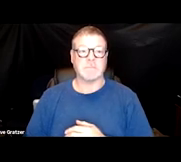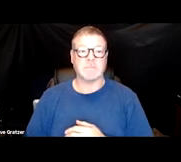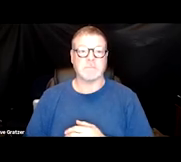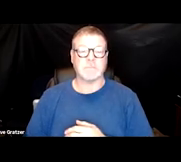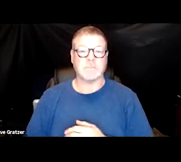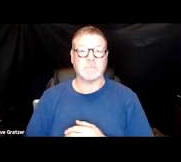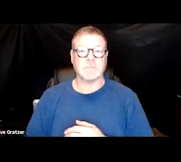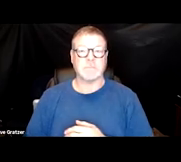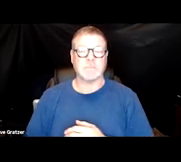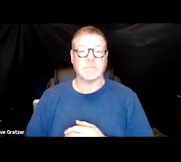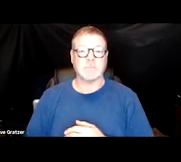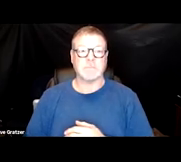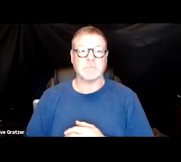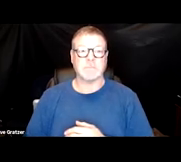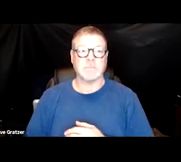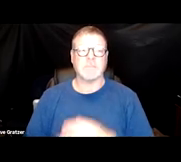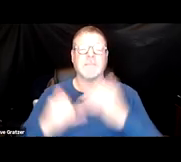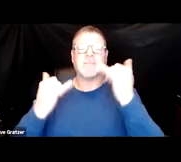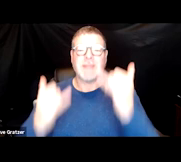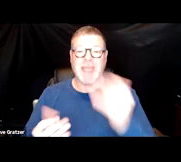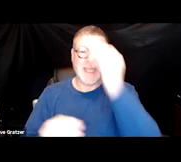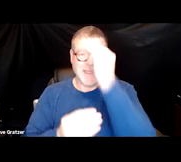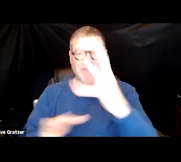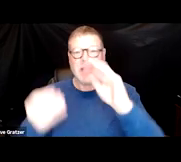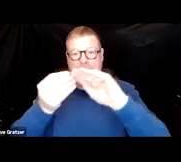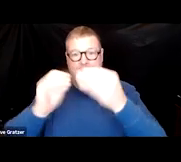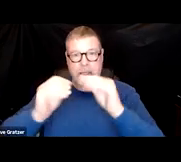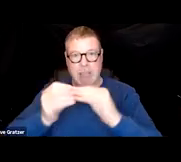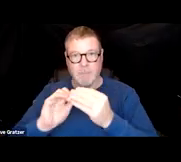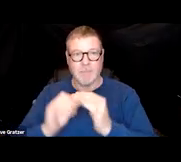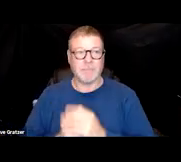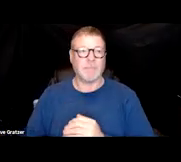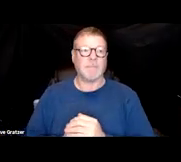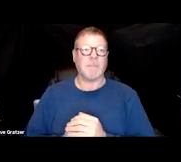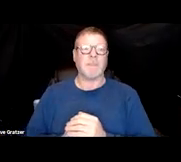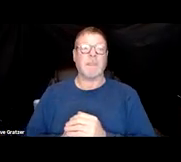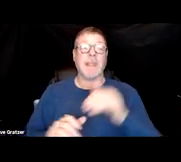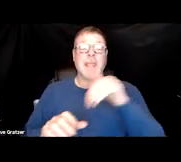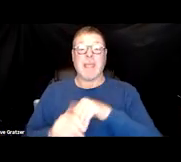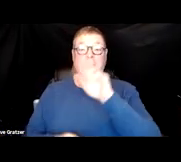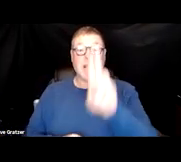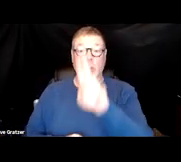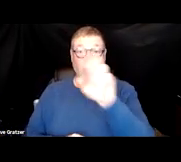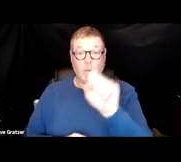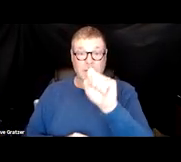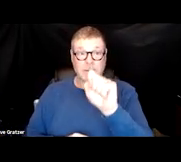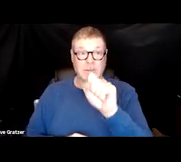So here are the statistics for COVID and long COVID. So in the United States, in the pandemic,